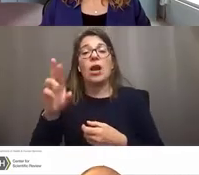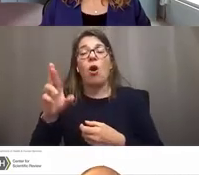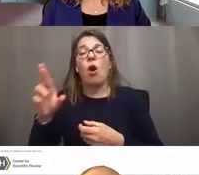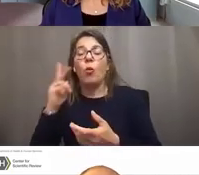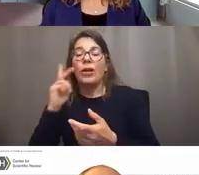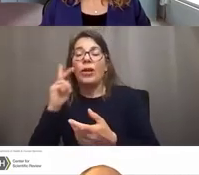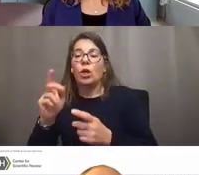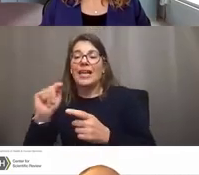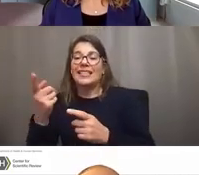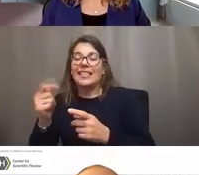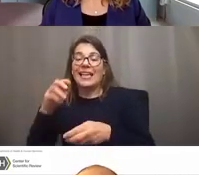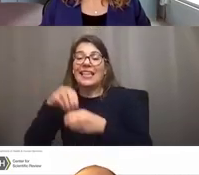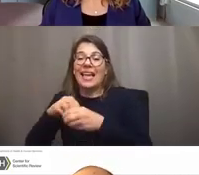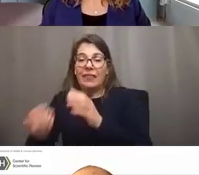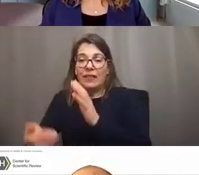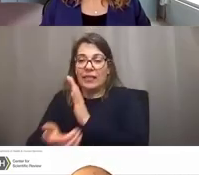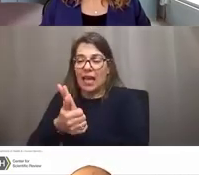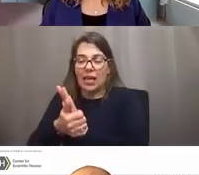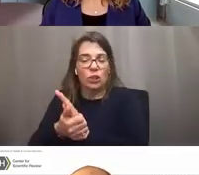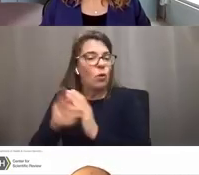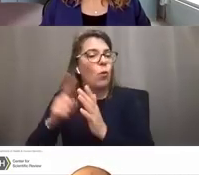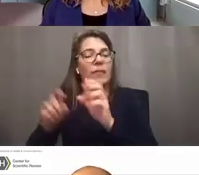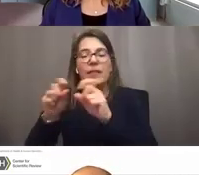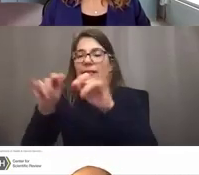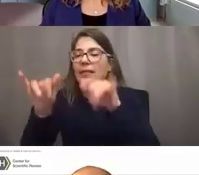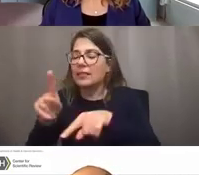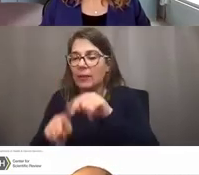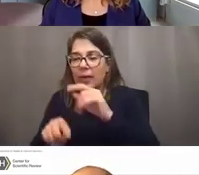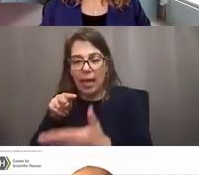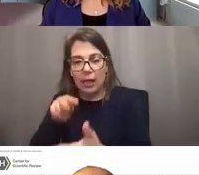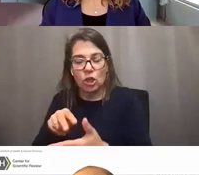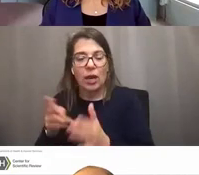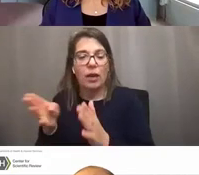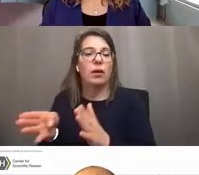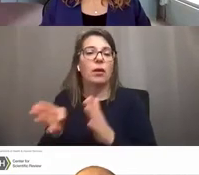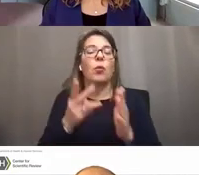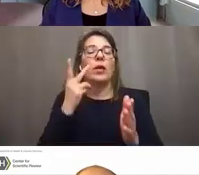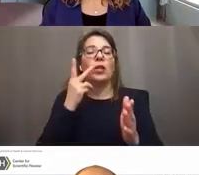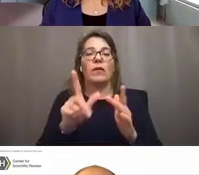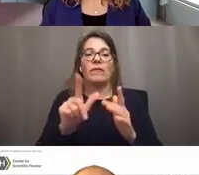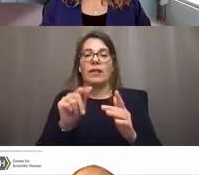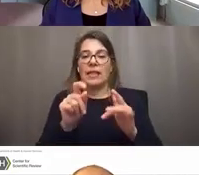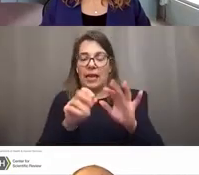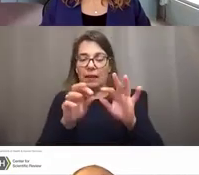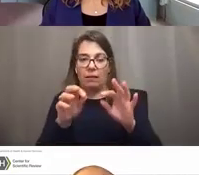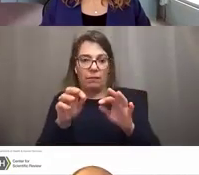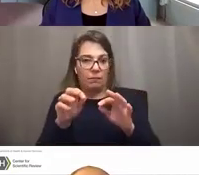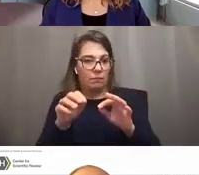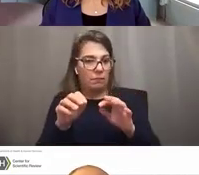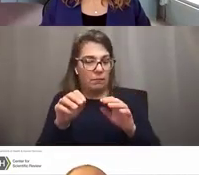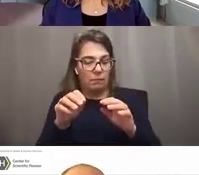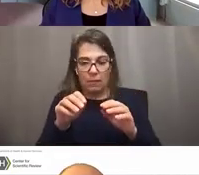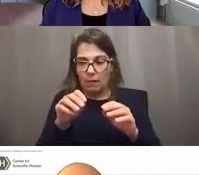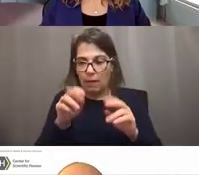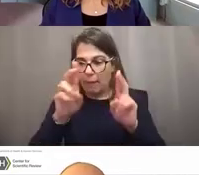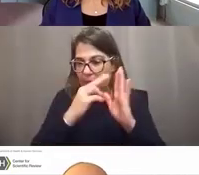things that the system can't check. We also looked for late applications, and we look at the font and format. We don't want someone squishing their application